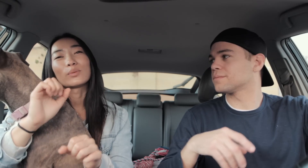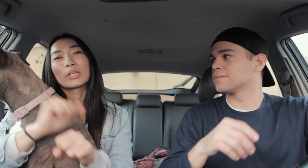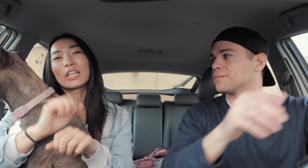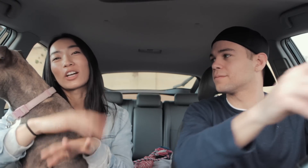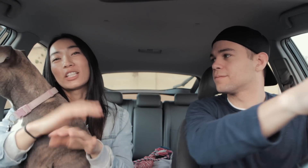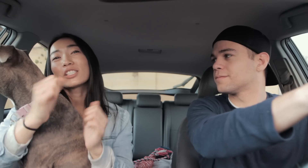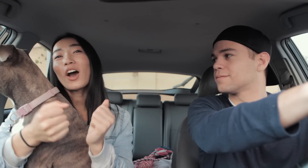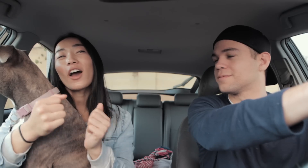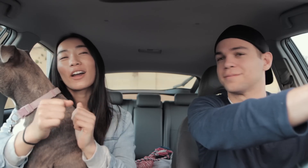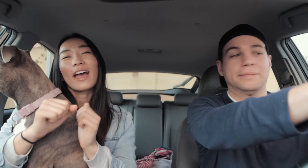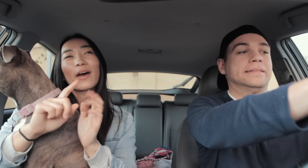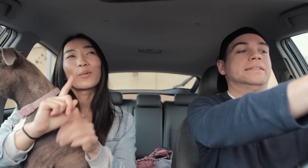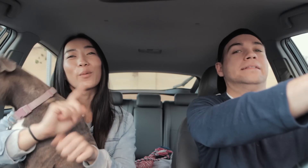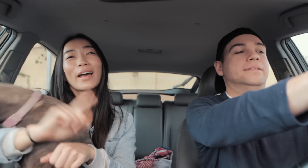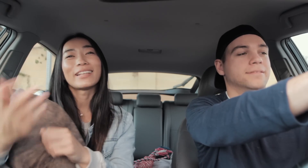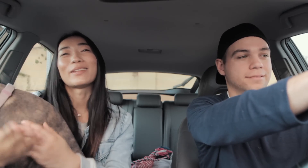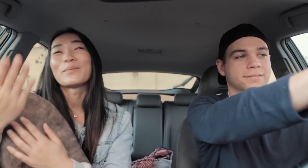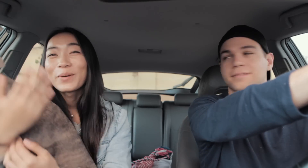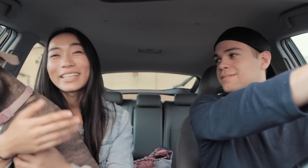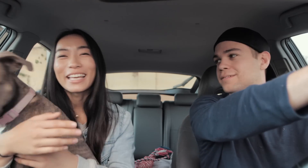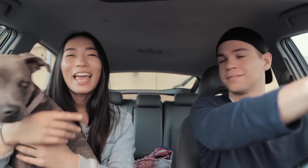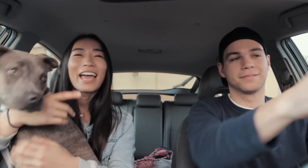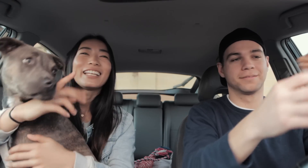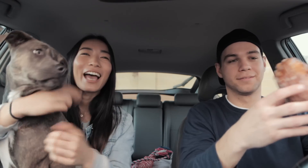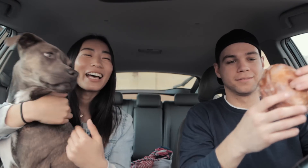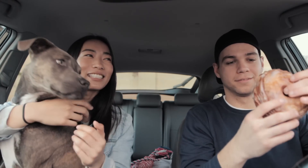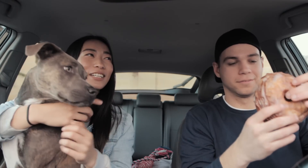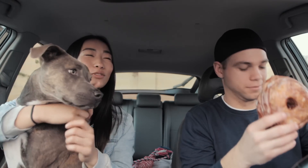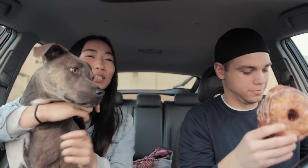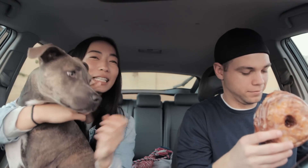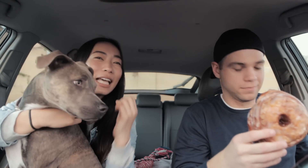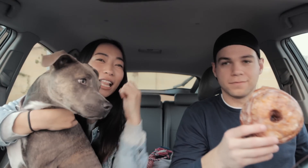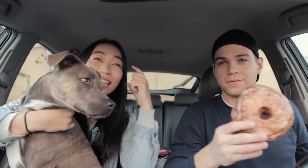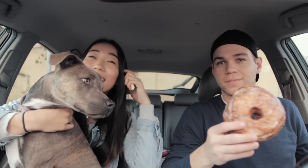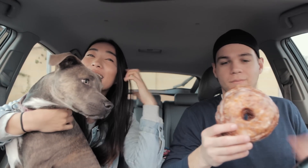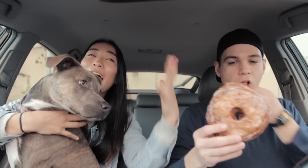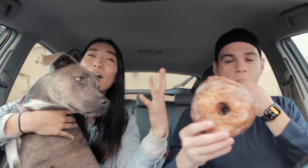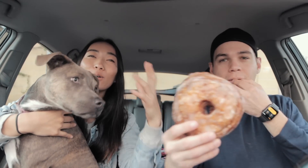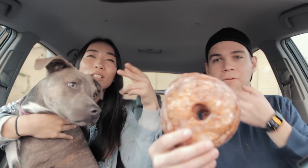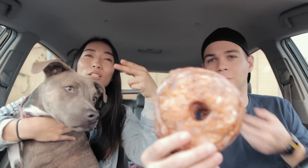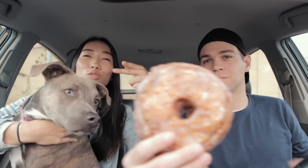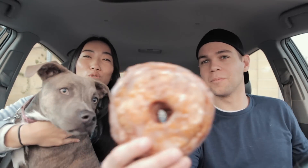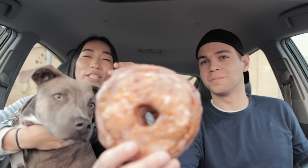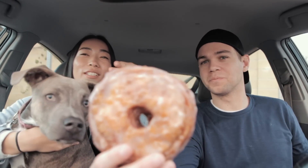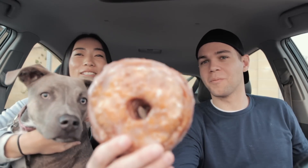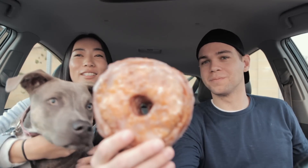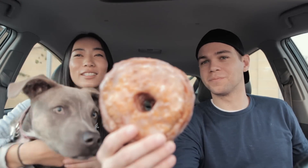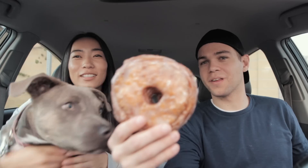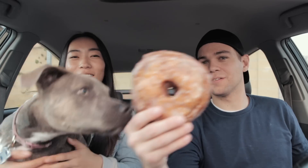working on his car at 1:00 in the morning and he has a really loud drill